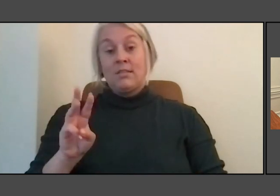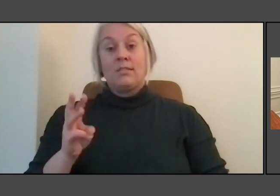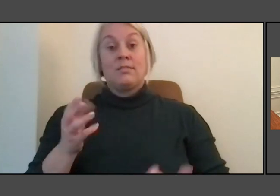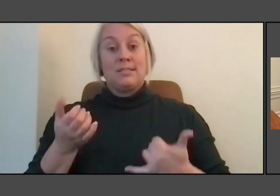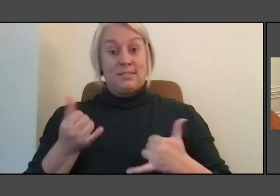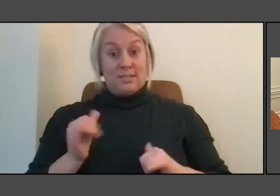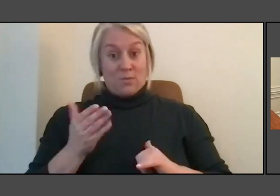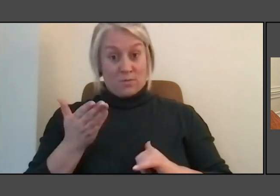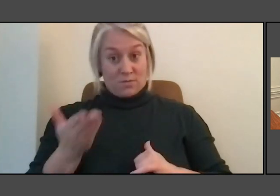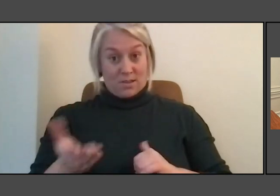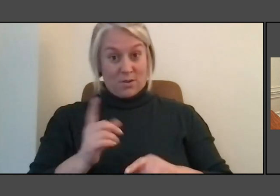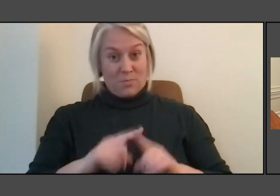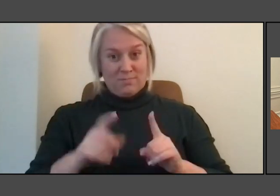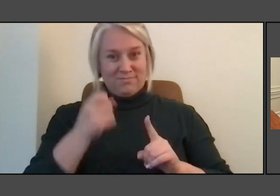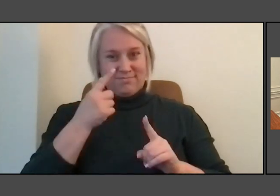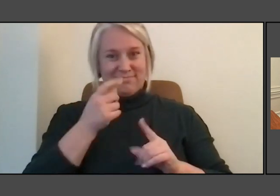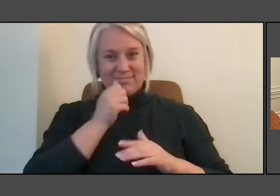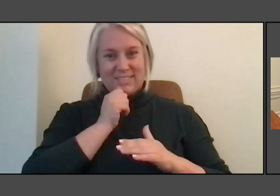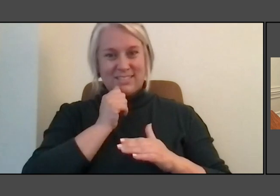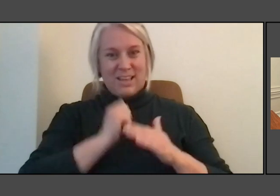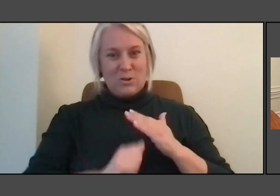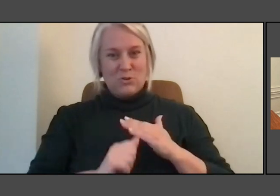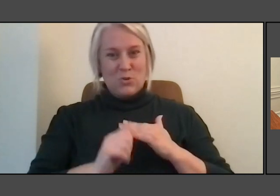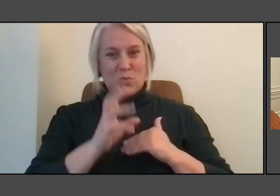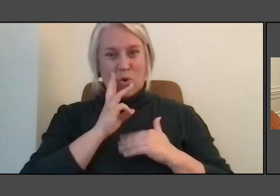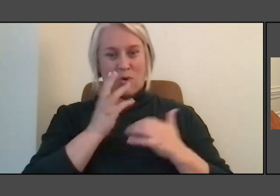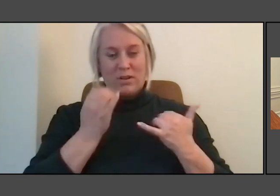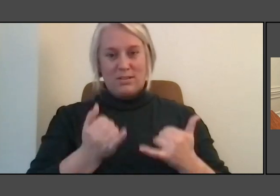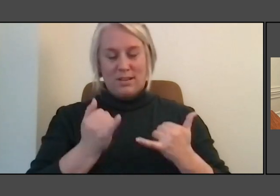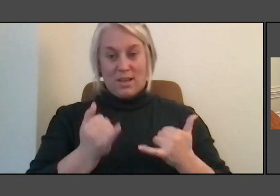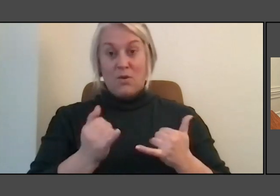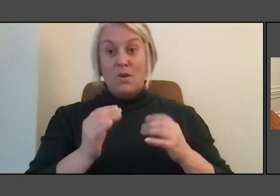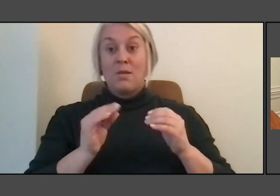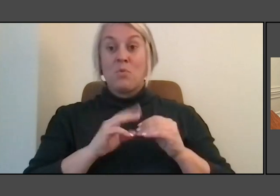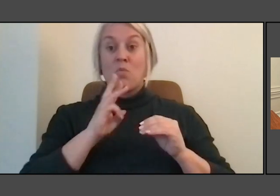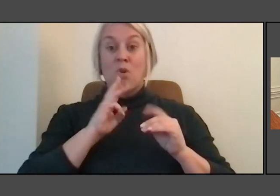and more water flowed over it than over Niagara Falls.